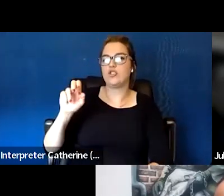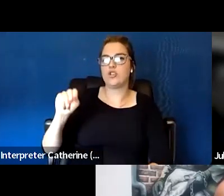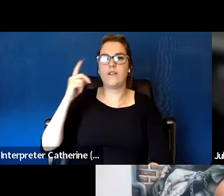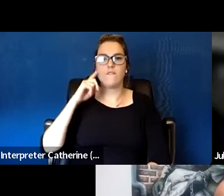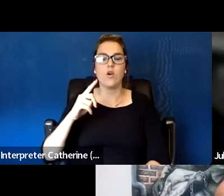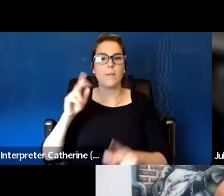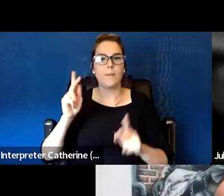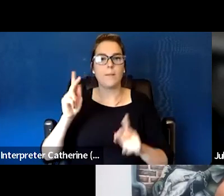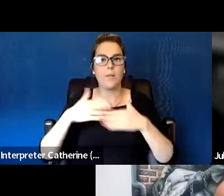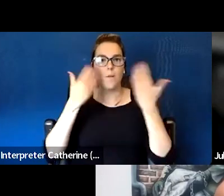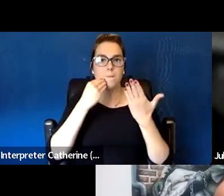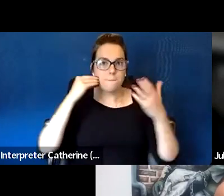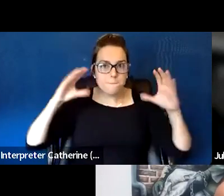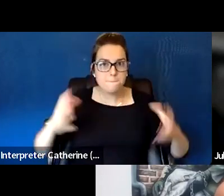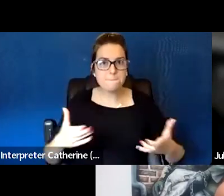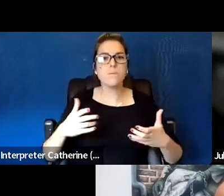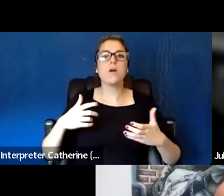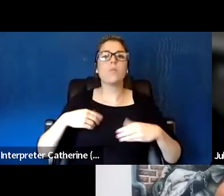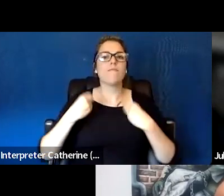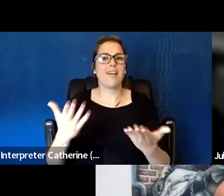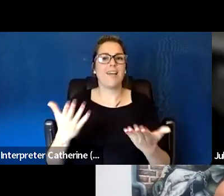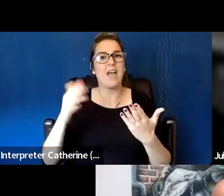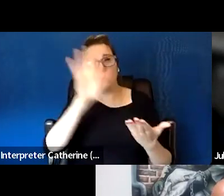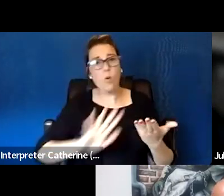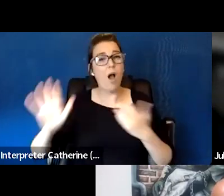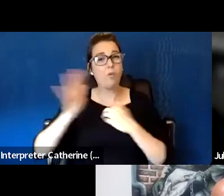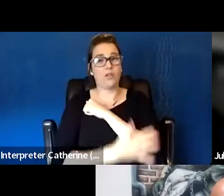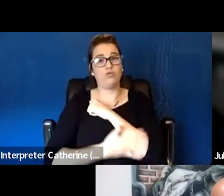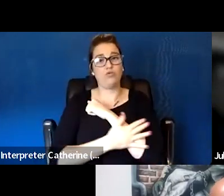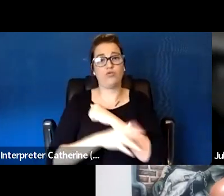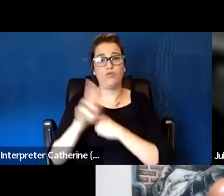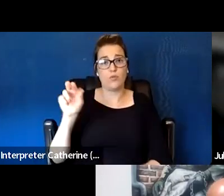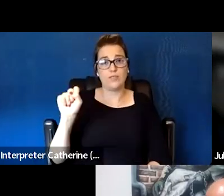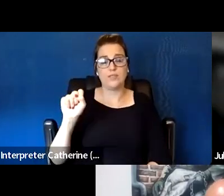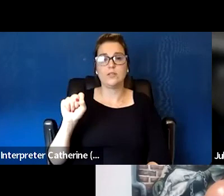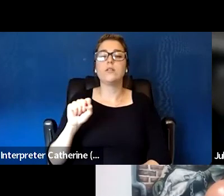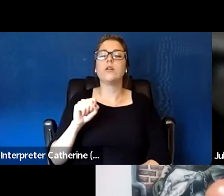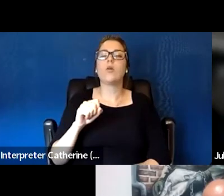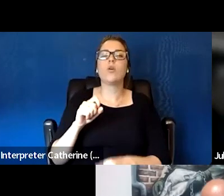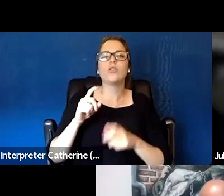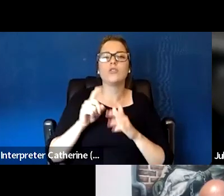The pilot is actually ongoing and it rolls out in September full-time for anybody interested.